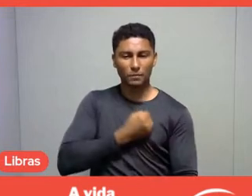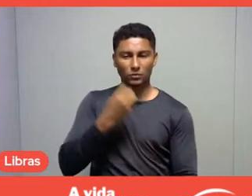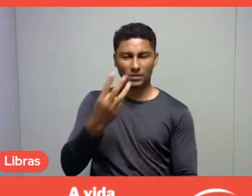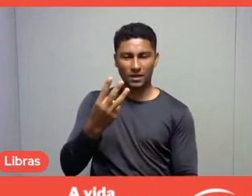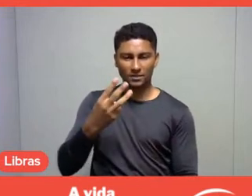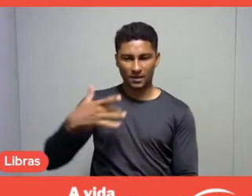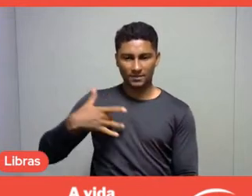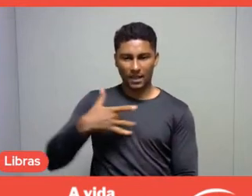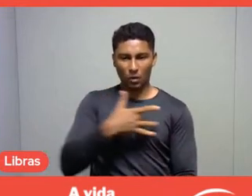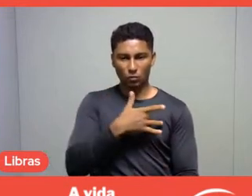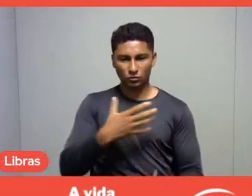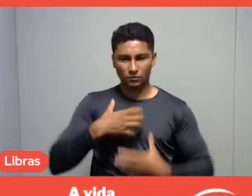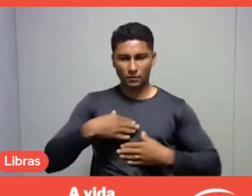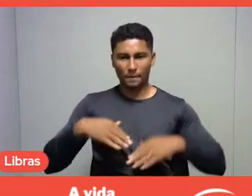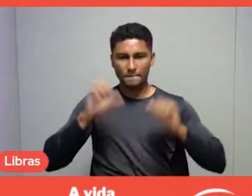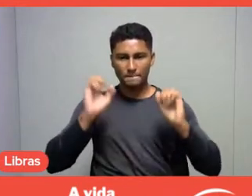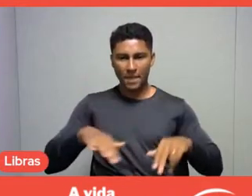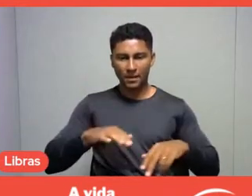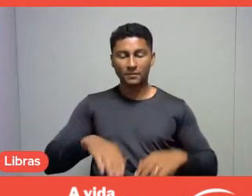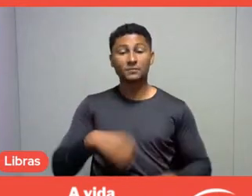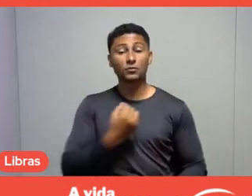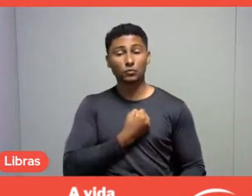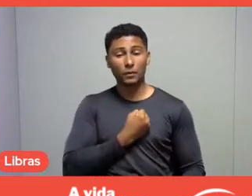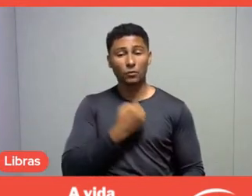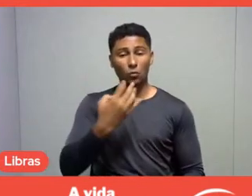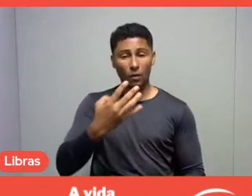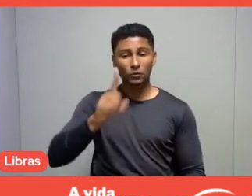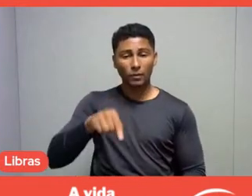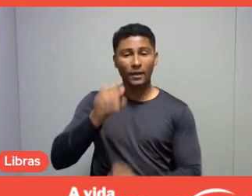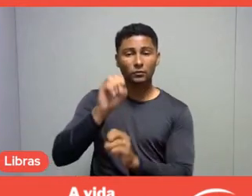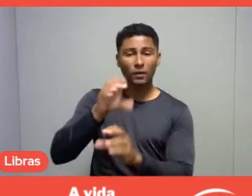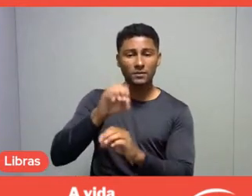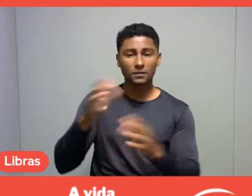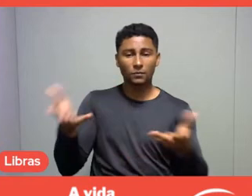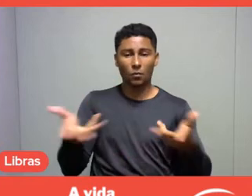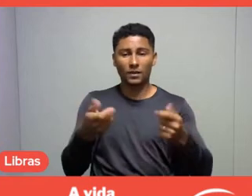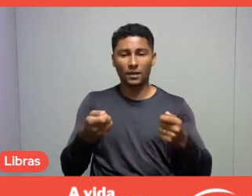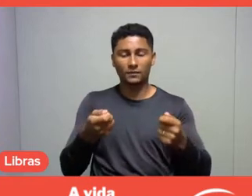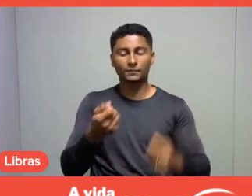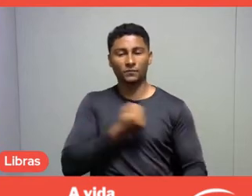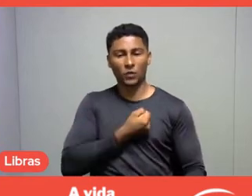Goal 4: Quality Education, Goal 5: Gender Equality,